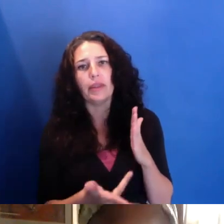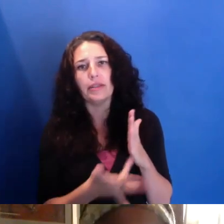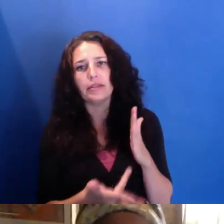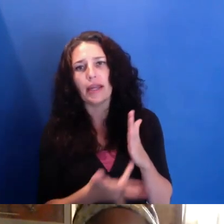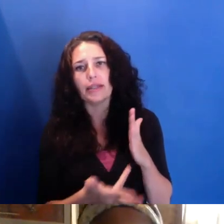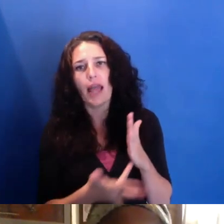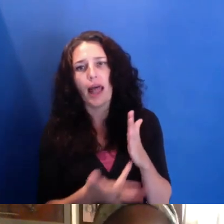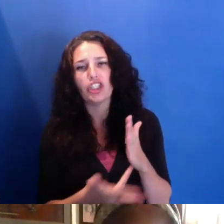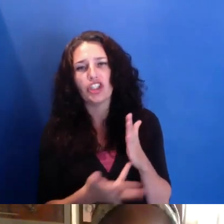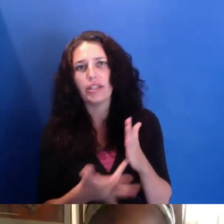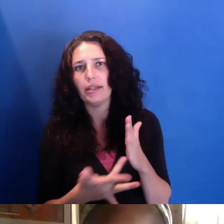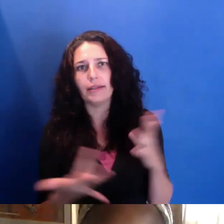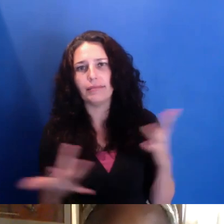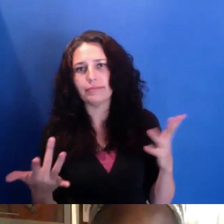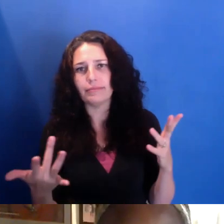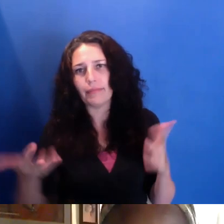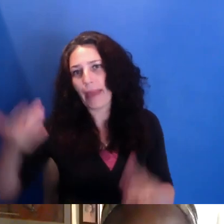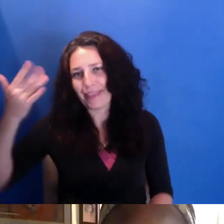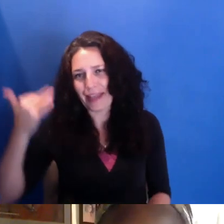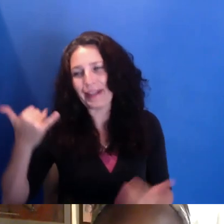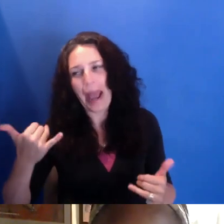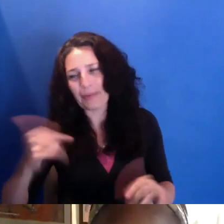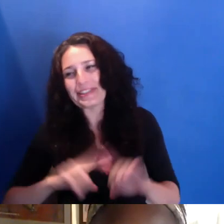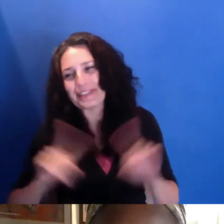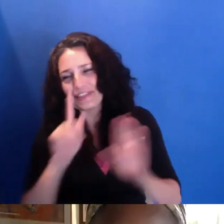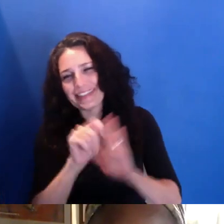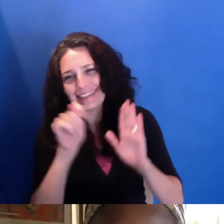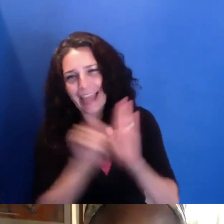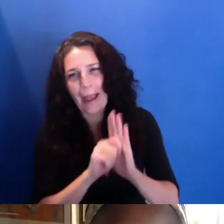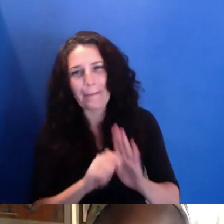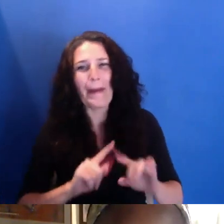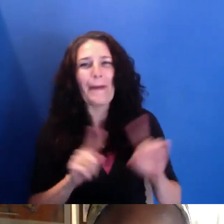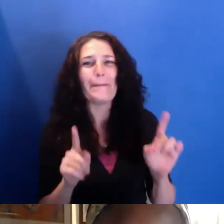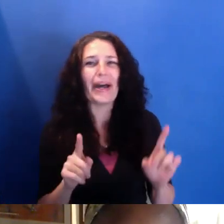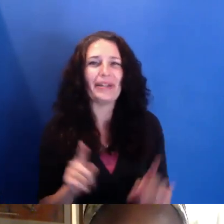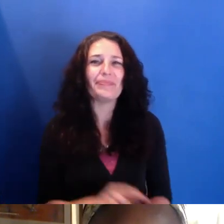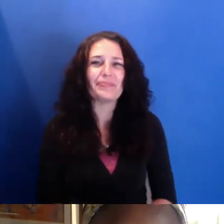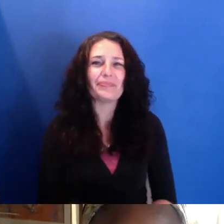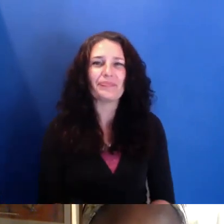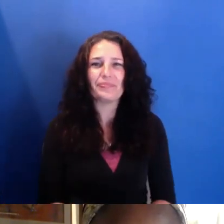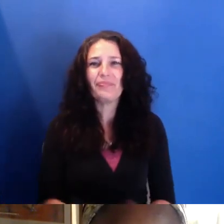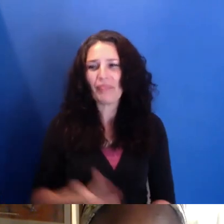and we're now in a completely different age. But making me understand the components.